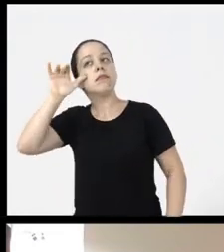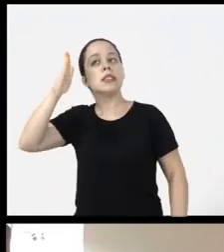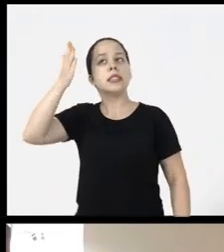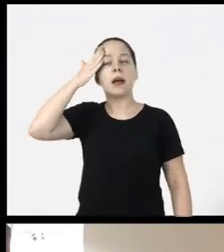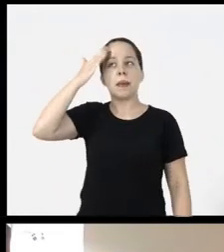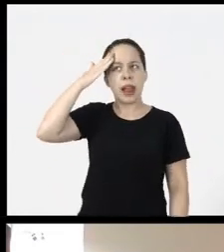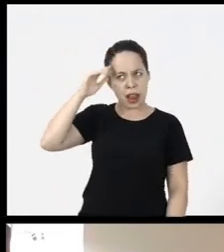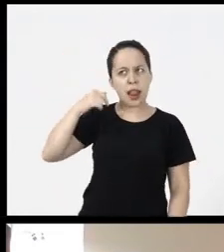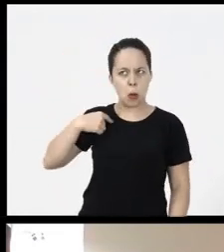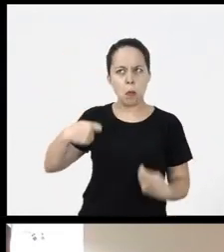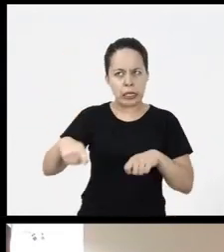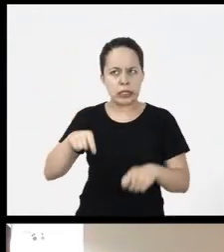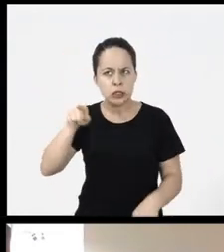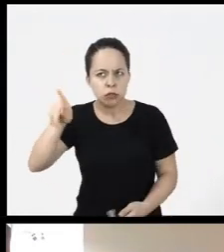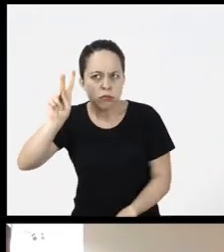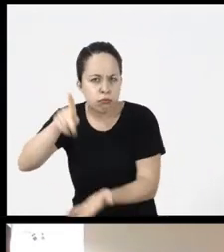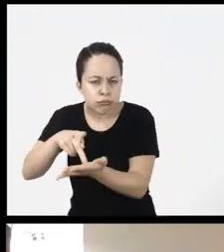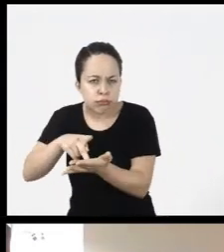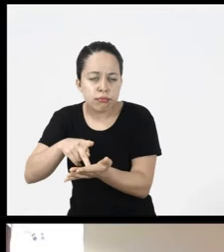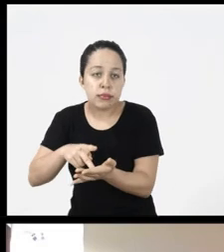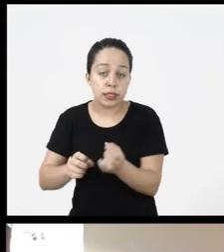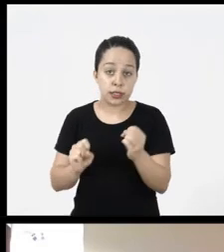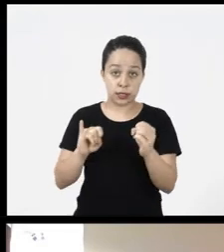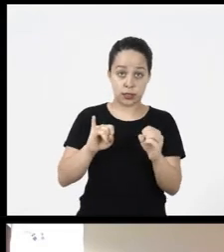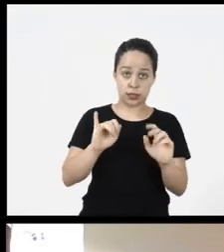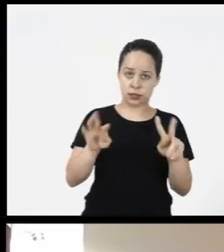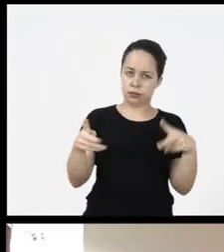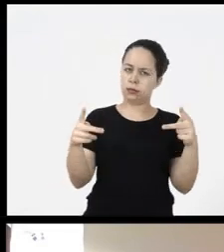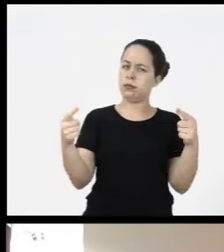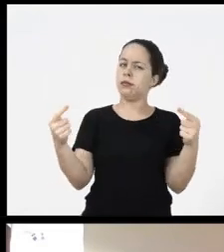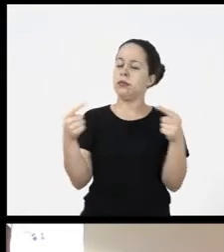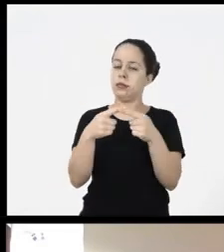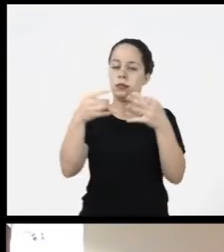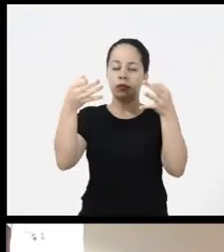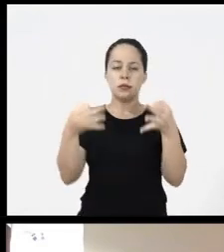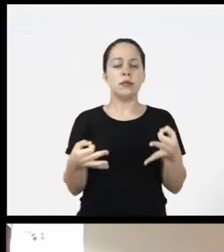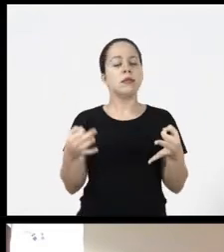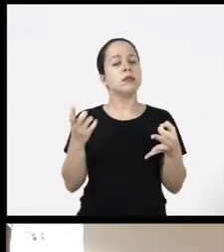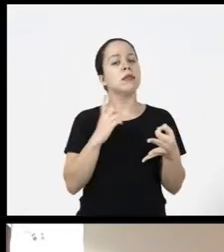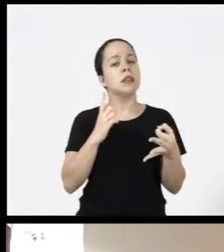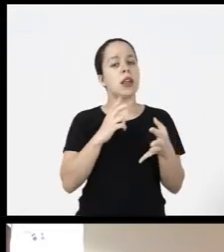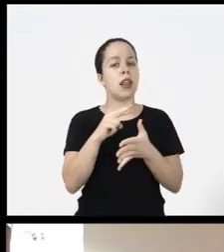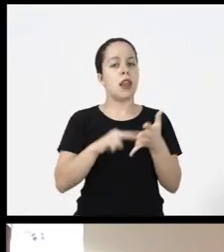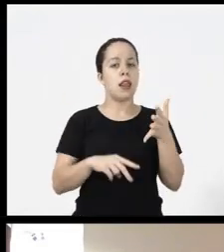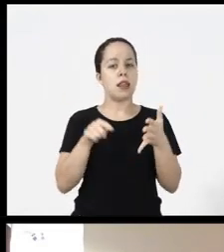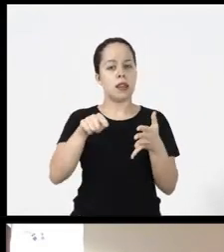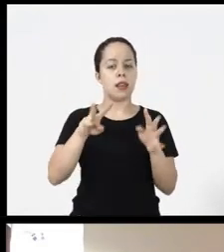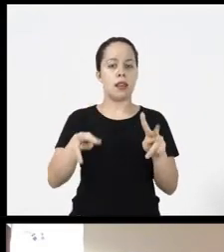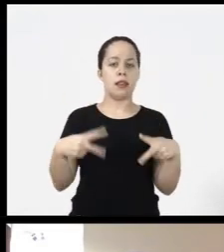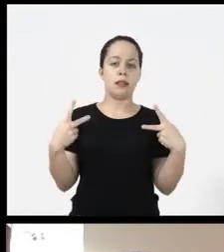link to find out if it was what he needed and not the correct example the screen reader will read